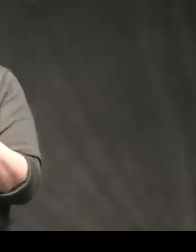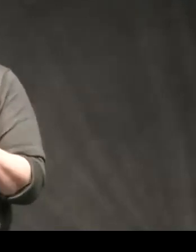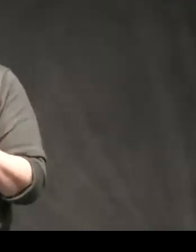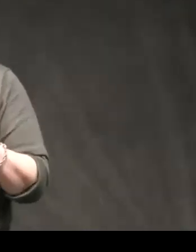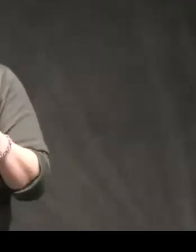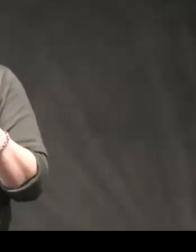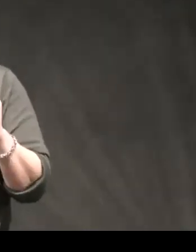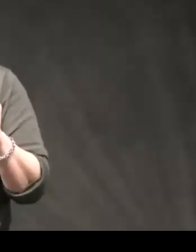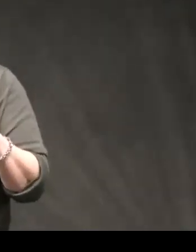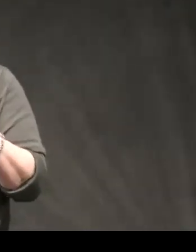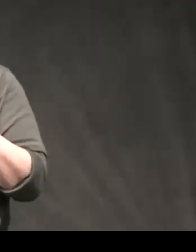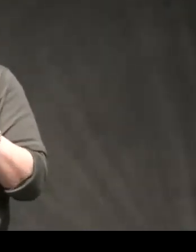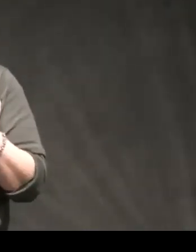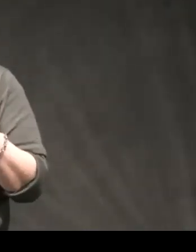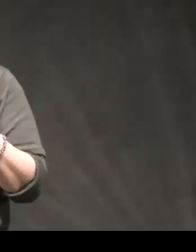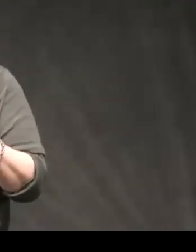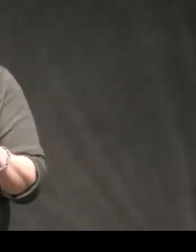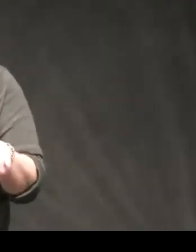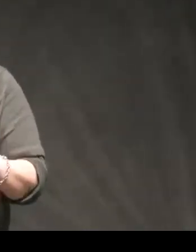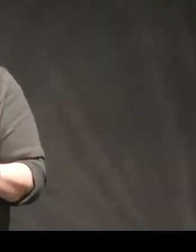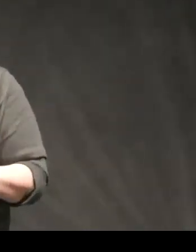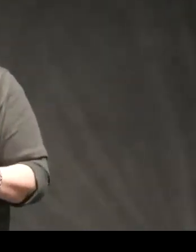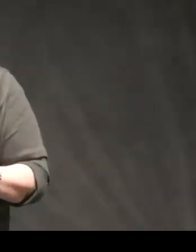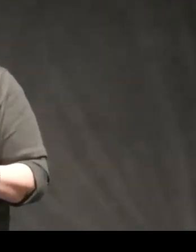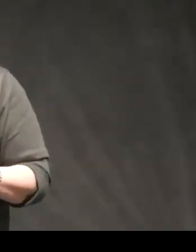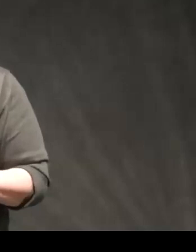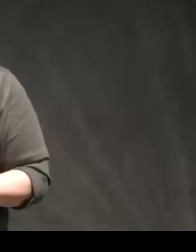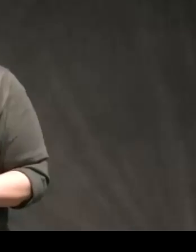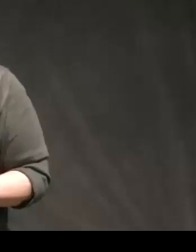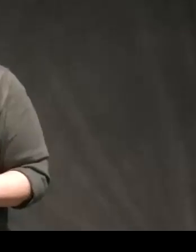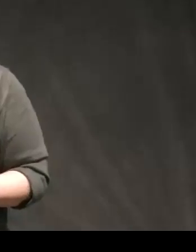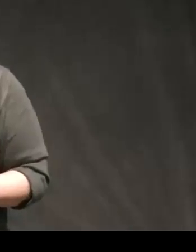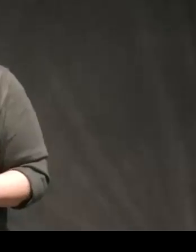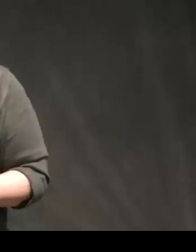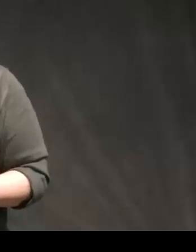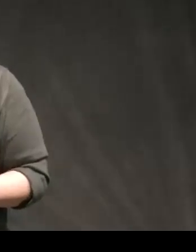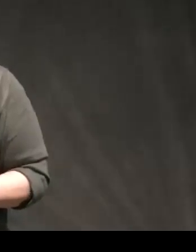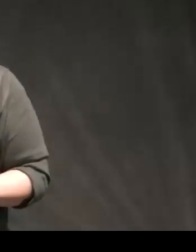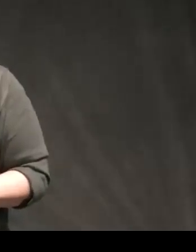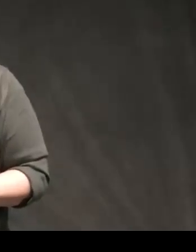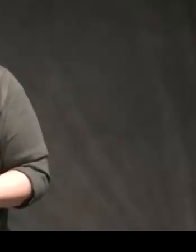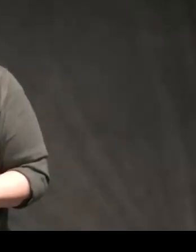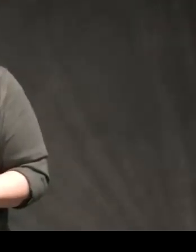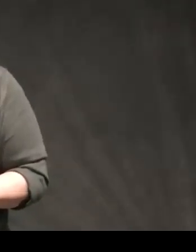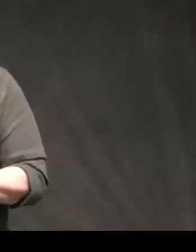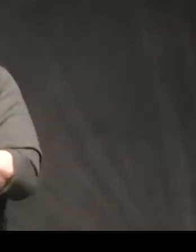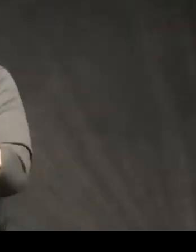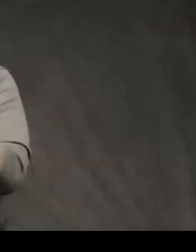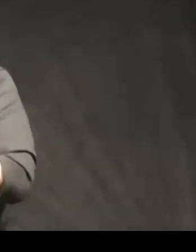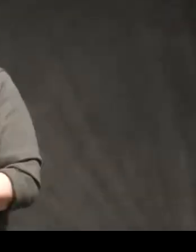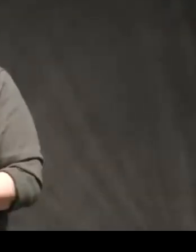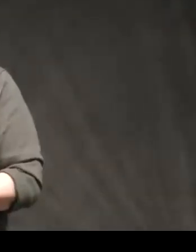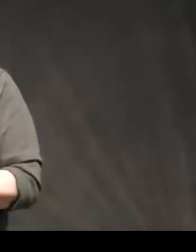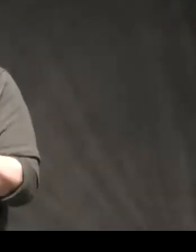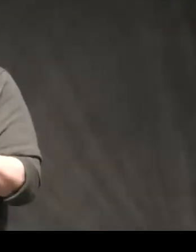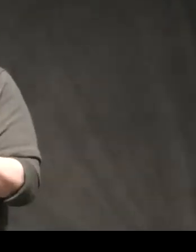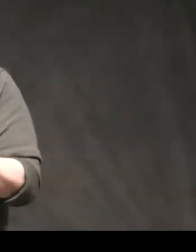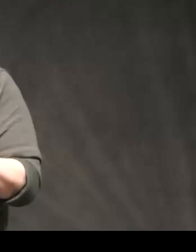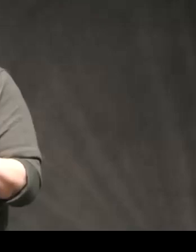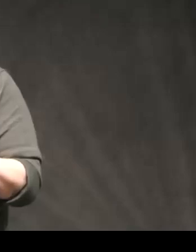me mention I'll respond to that later but um you mentioned a protocol that was online and part of